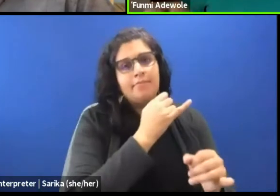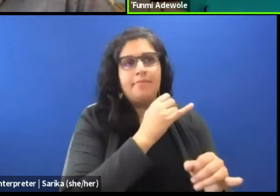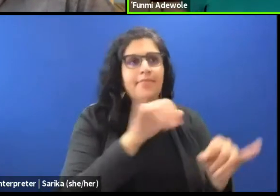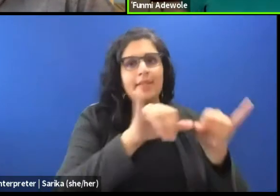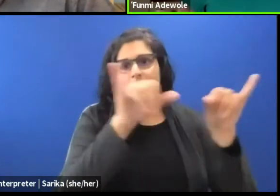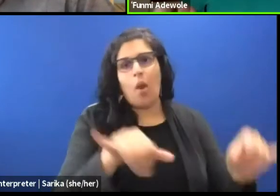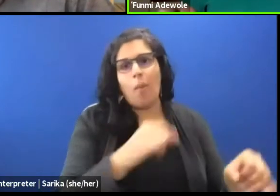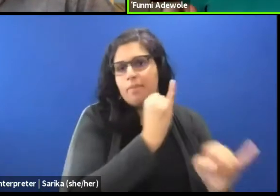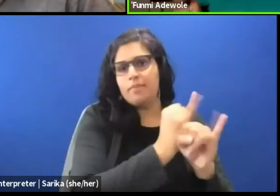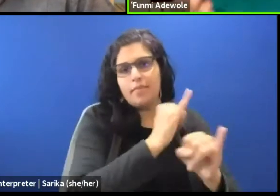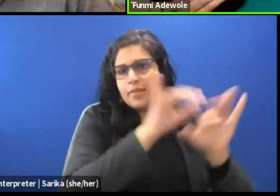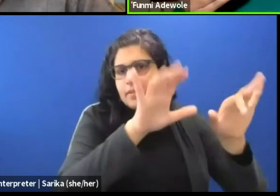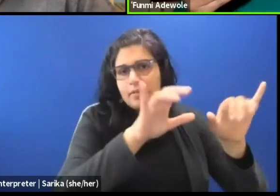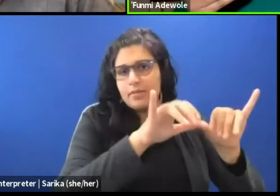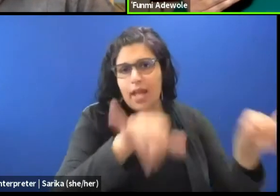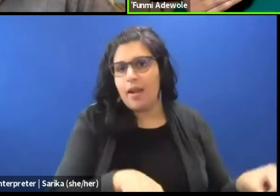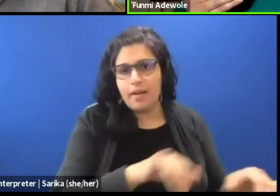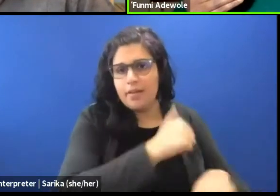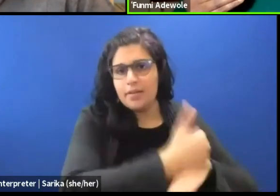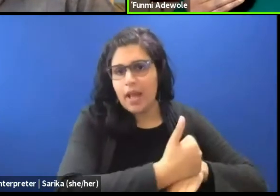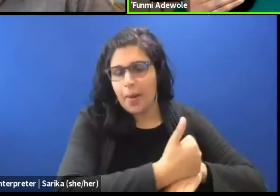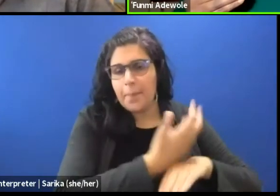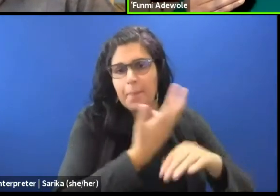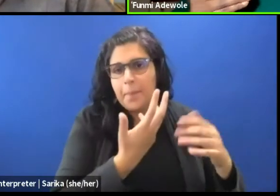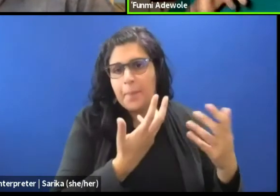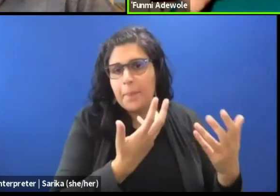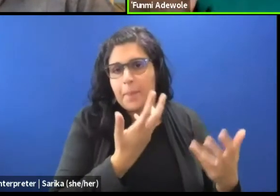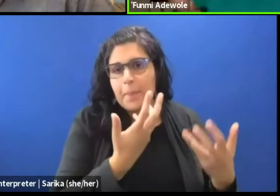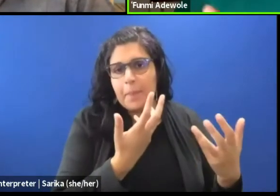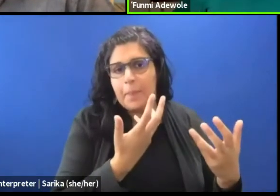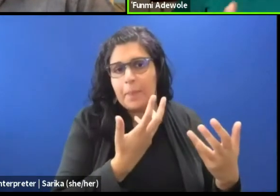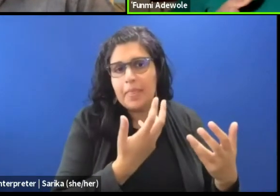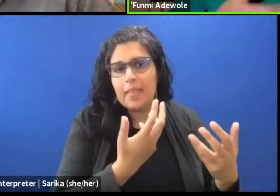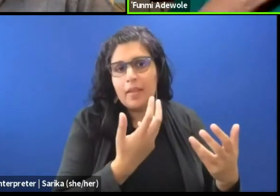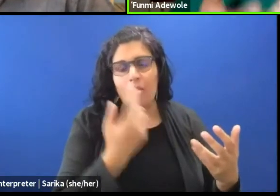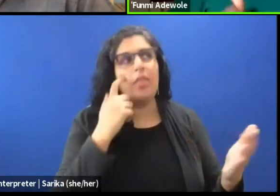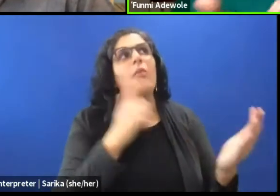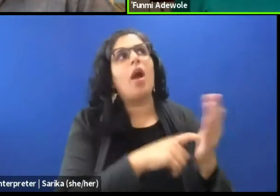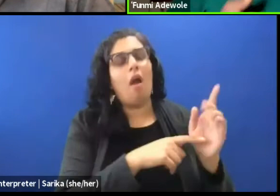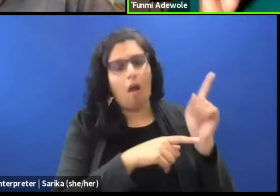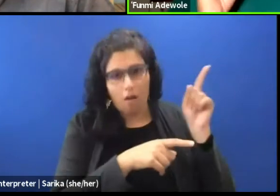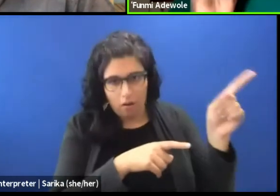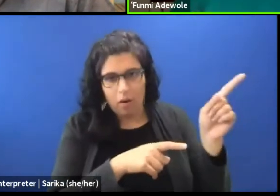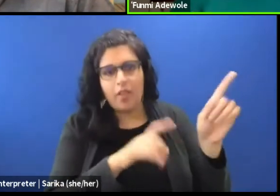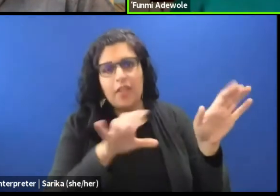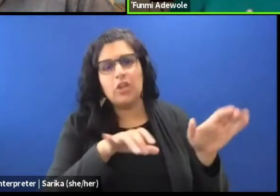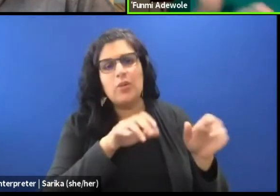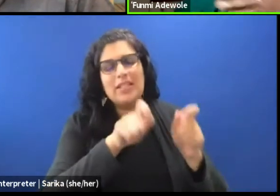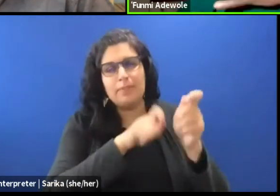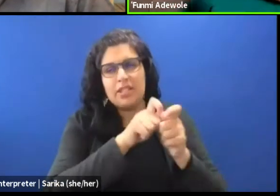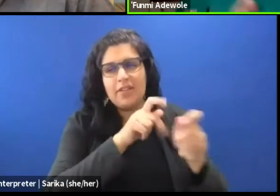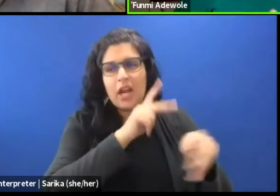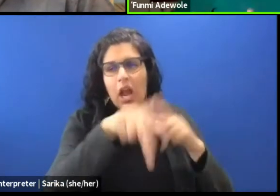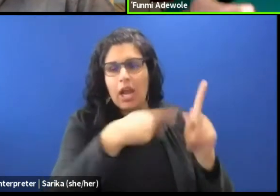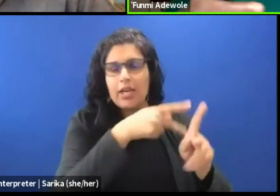where it's recognized that they are doing a certain kind of professional work, even if they are not being paid,